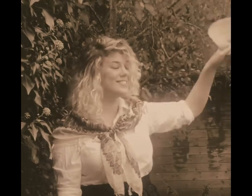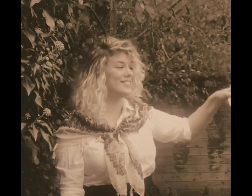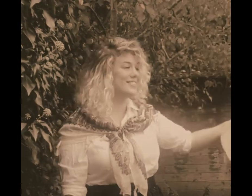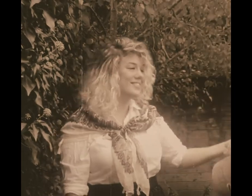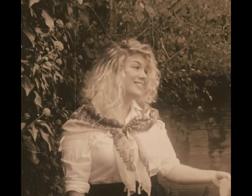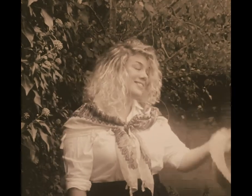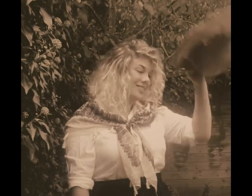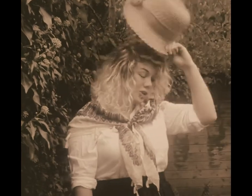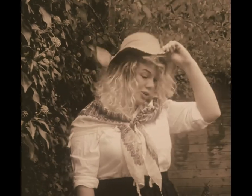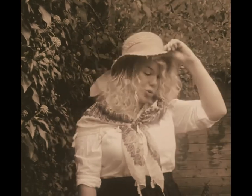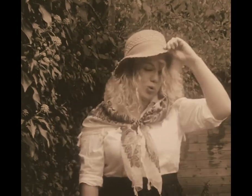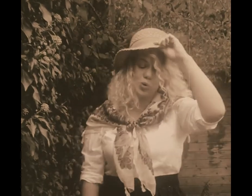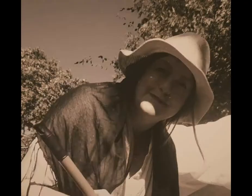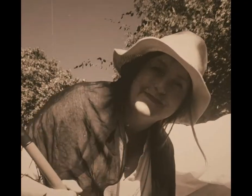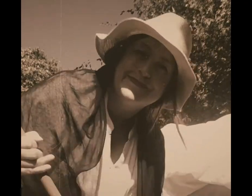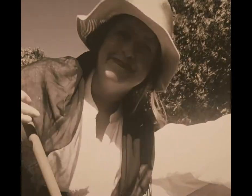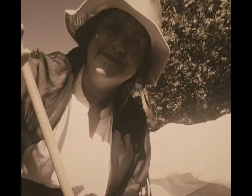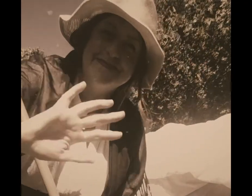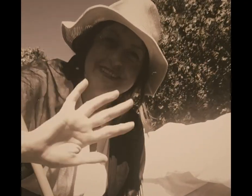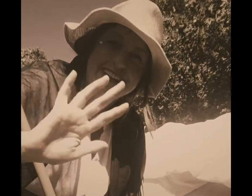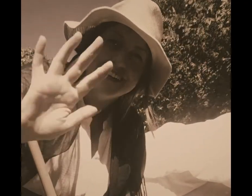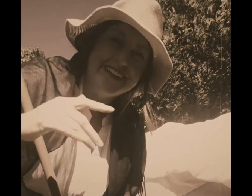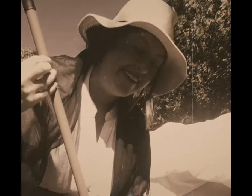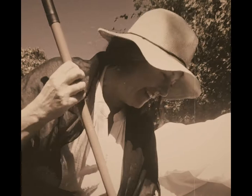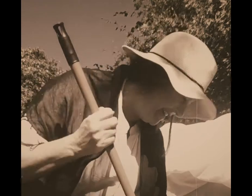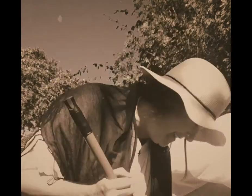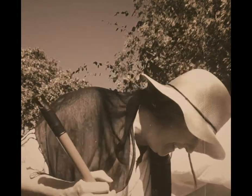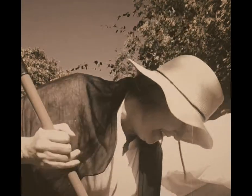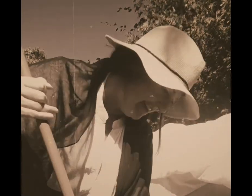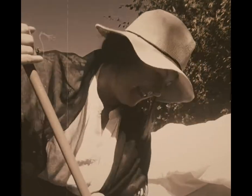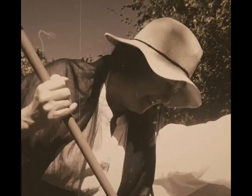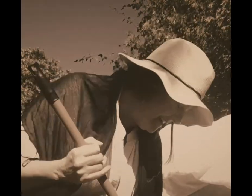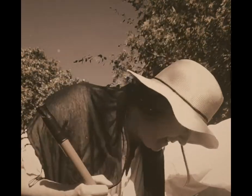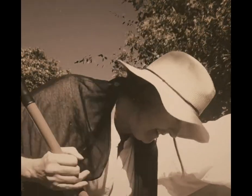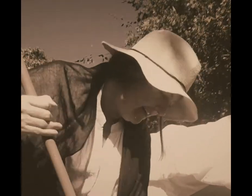I saw old mother Reilly sweeping out her tent